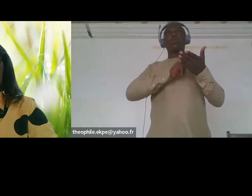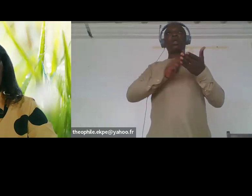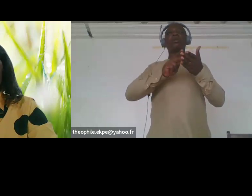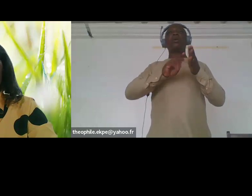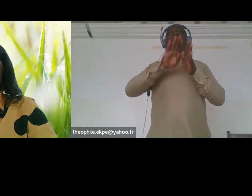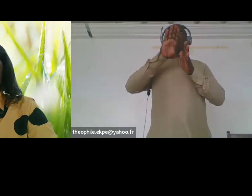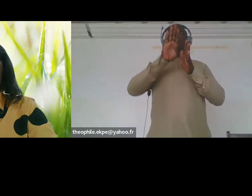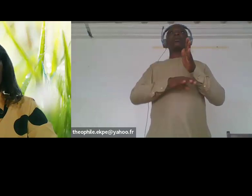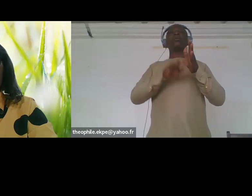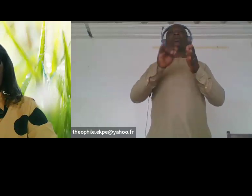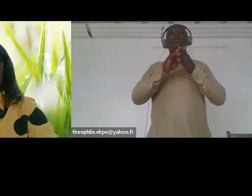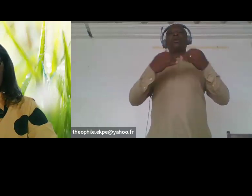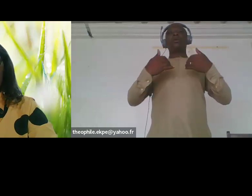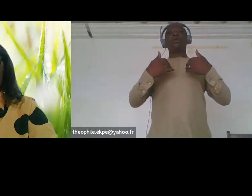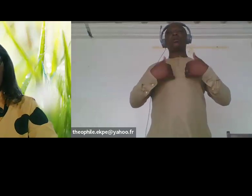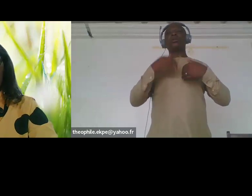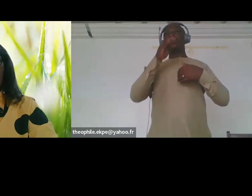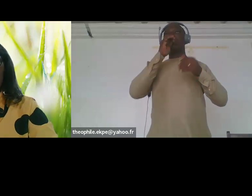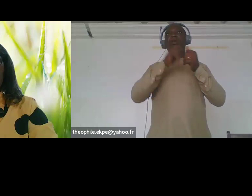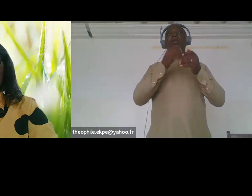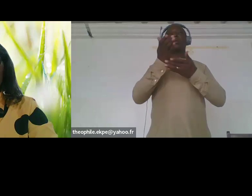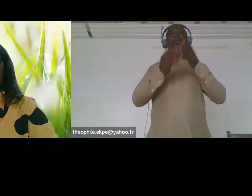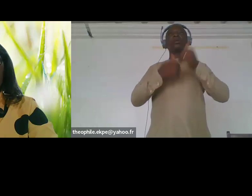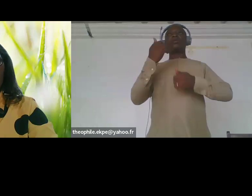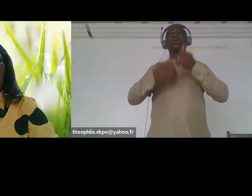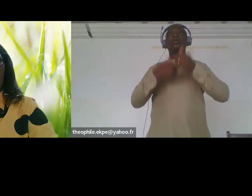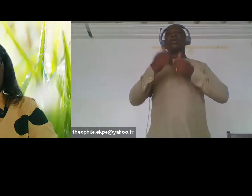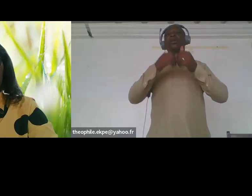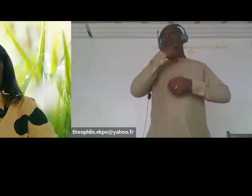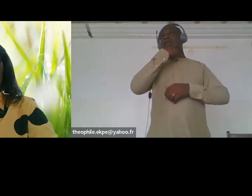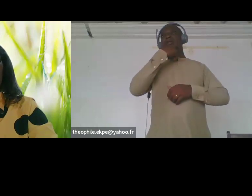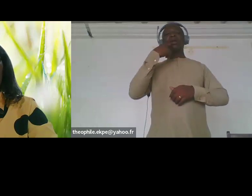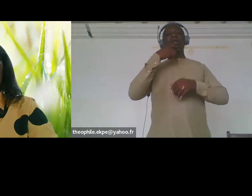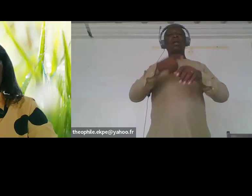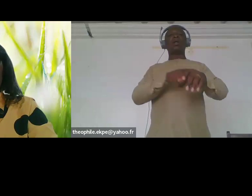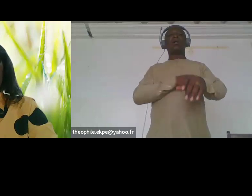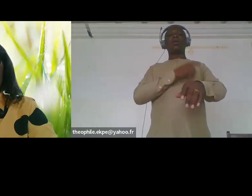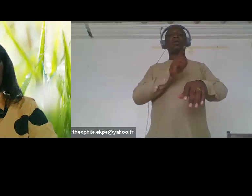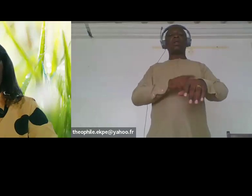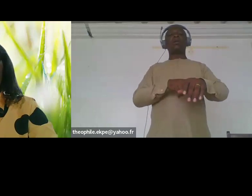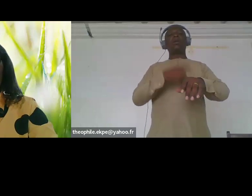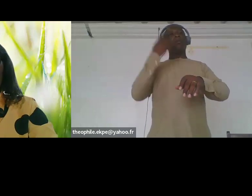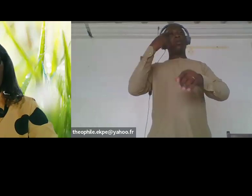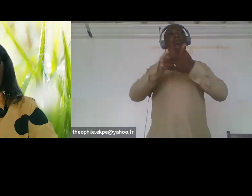some districts today is leading to the poor hygiene maintenance for girls and